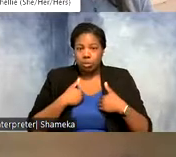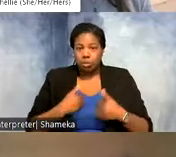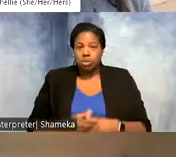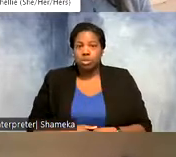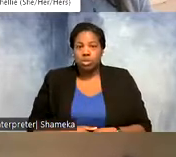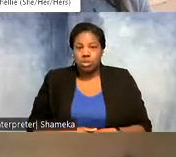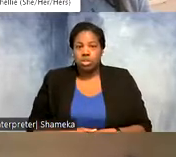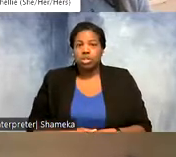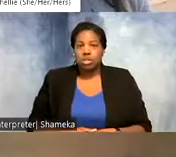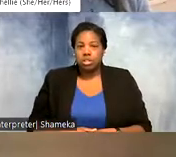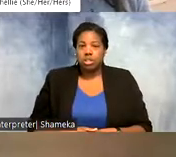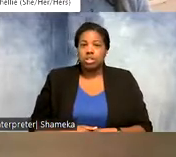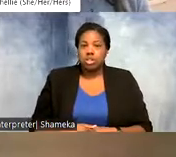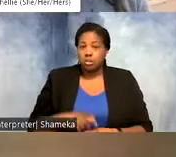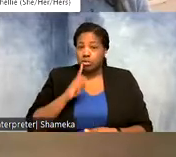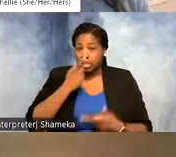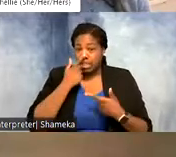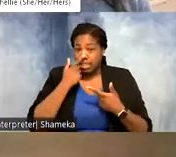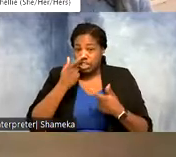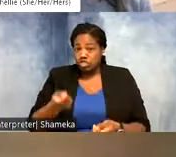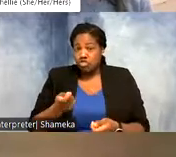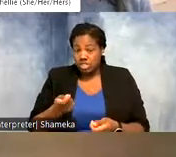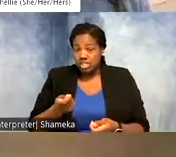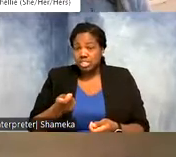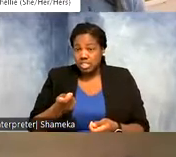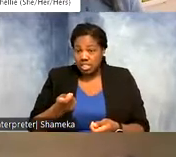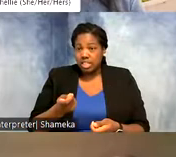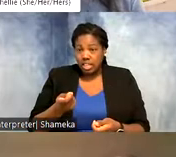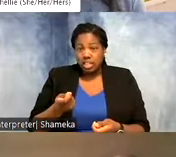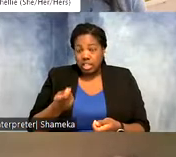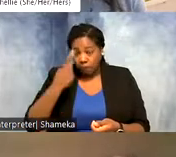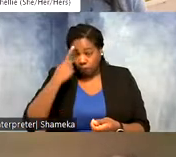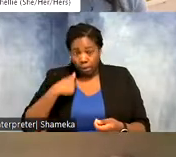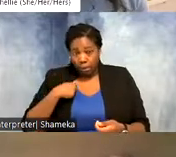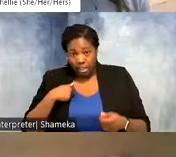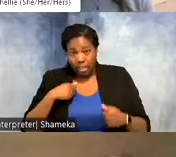really interesting to me and would have maybe got me looking at this area when I was younger.